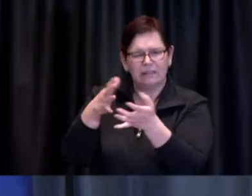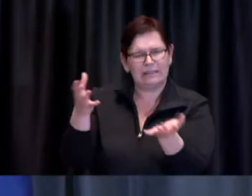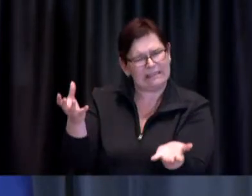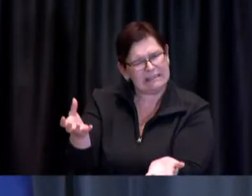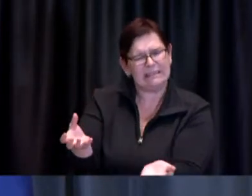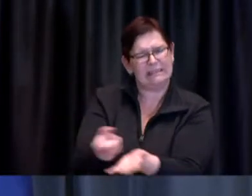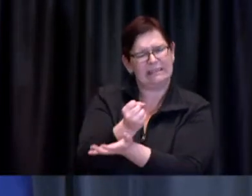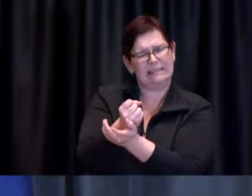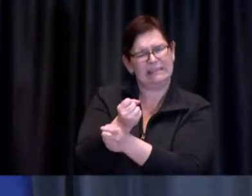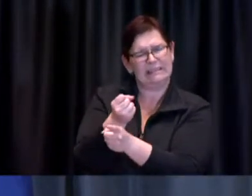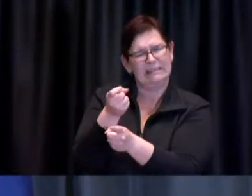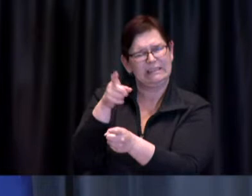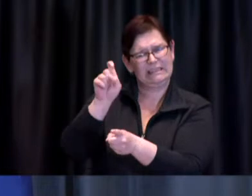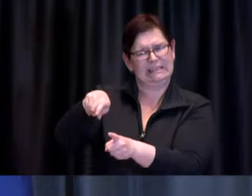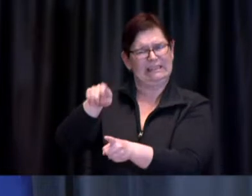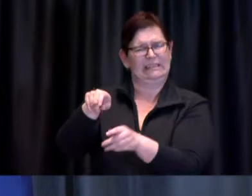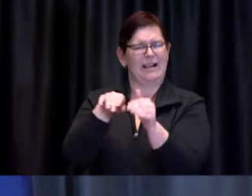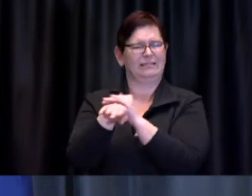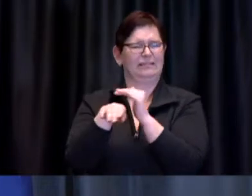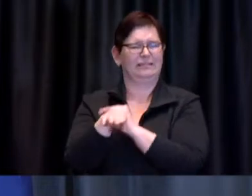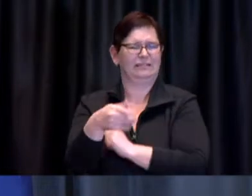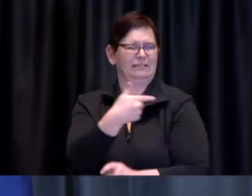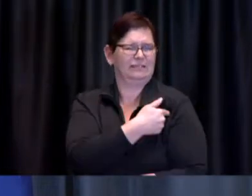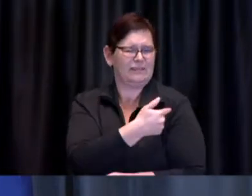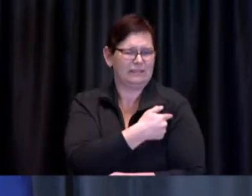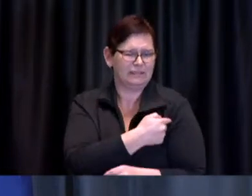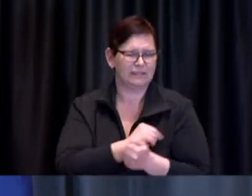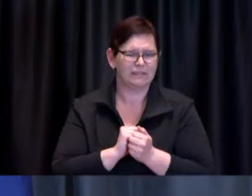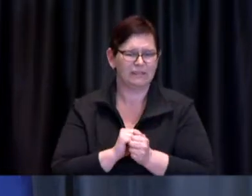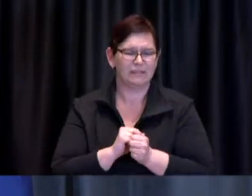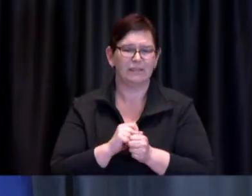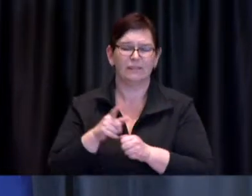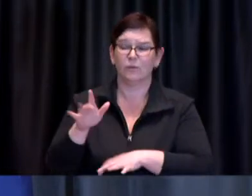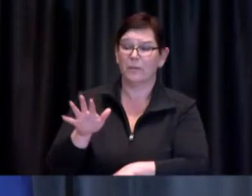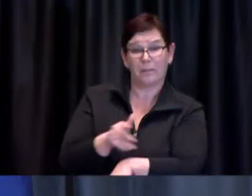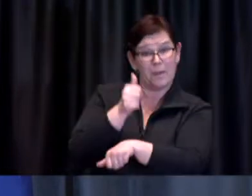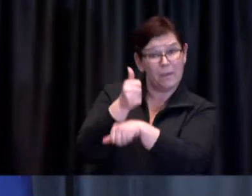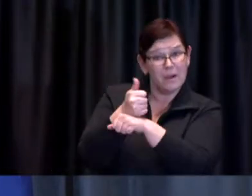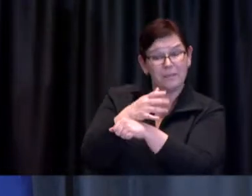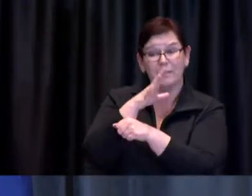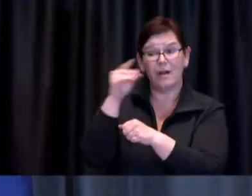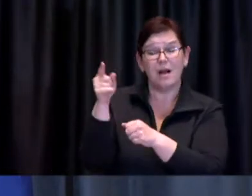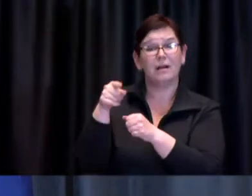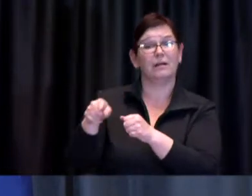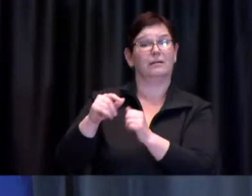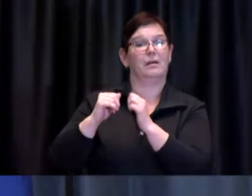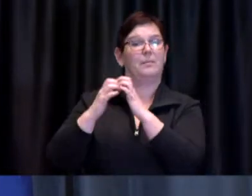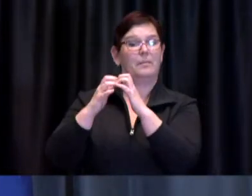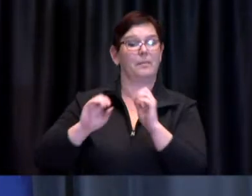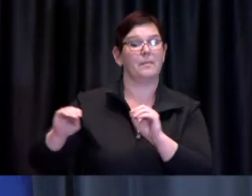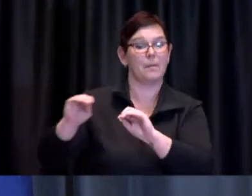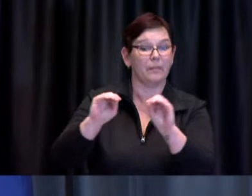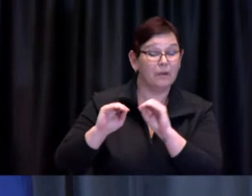Generally speaking, pop-up and mobile clinics are brought to the attention of eligible clients directly